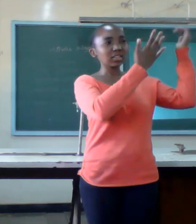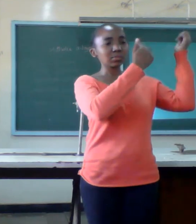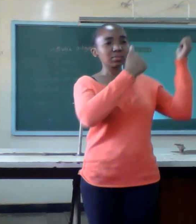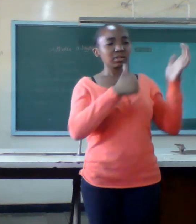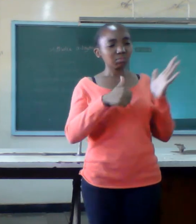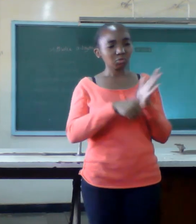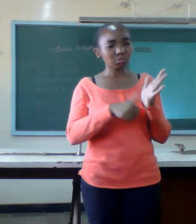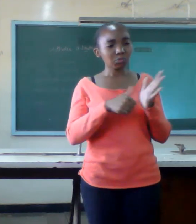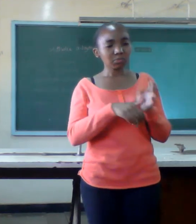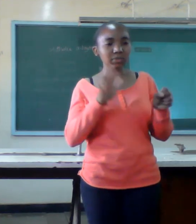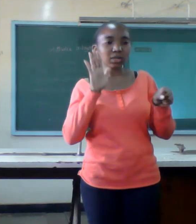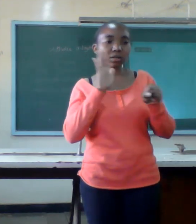when you get married